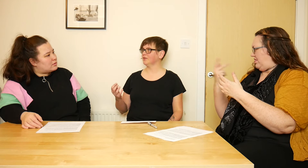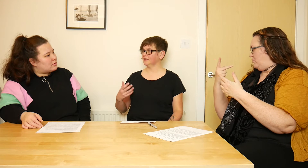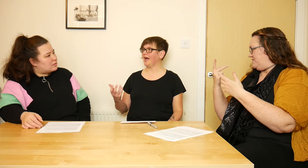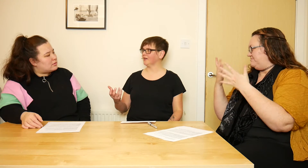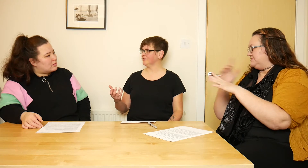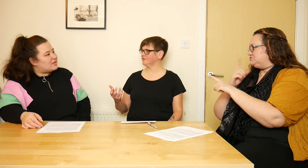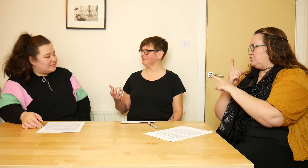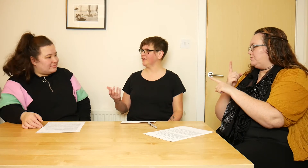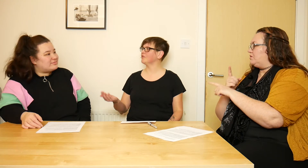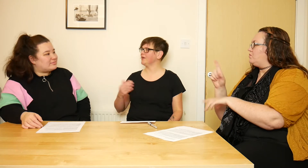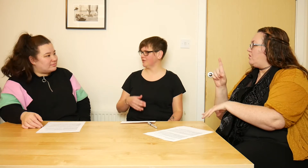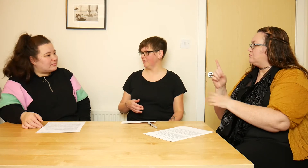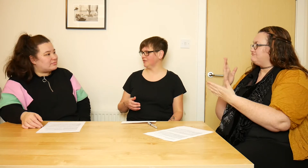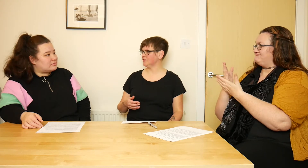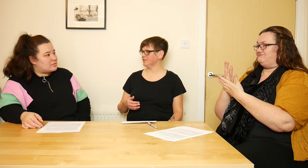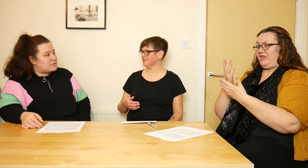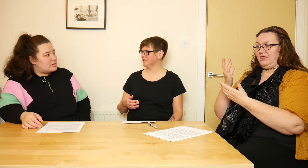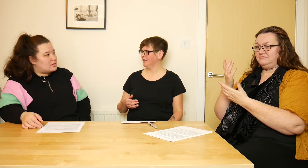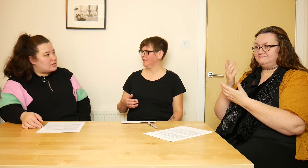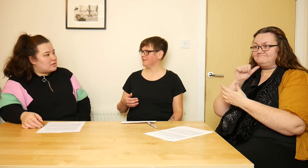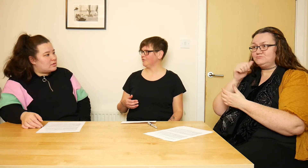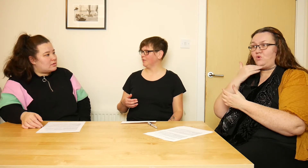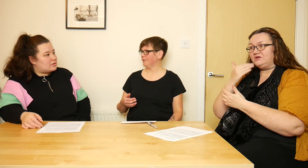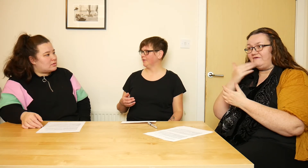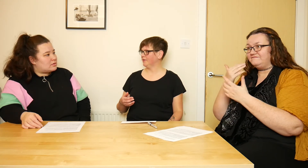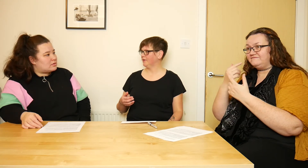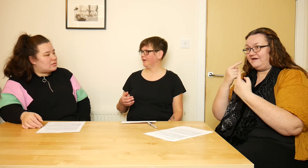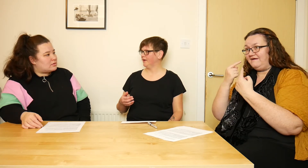that there's a real lack of information that reaches deaf people,